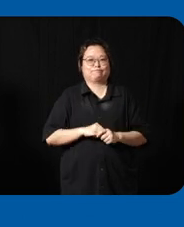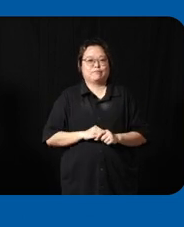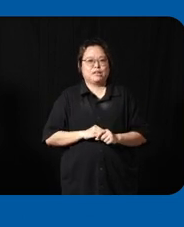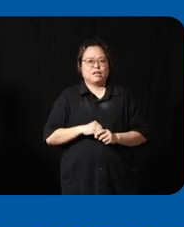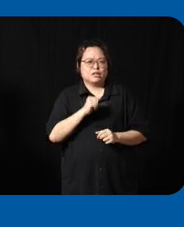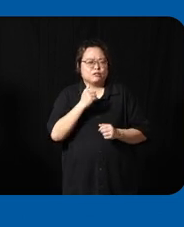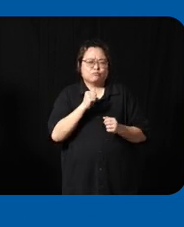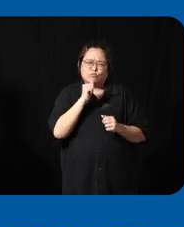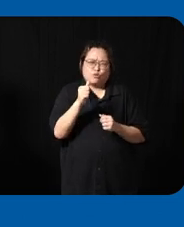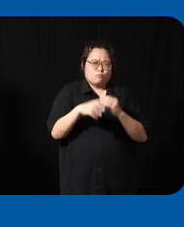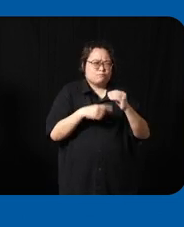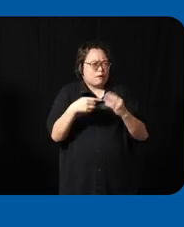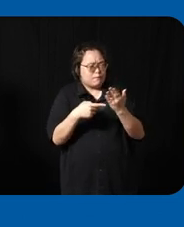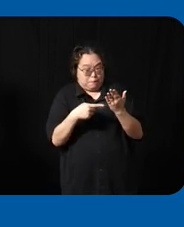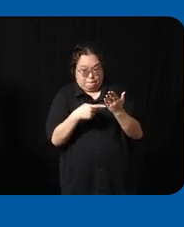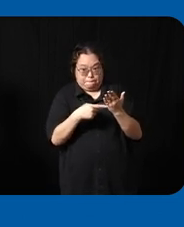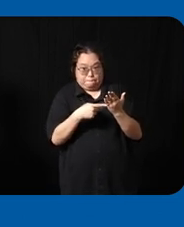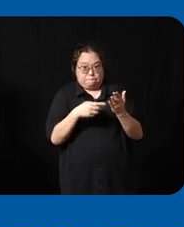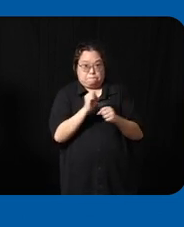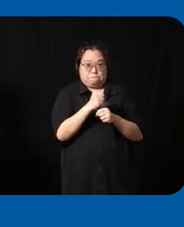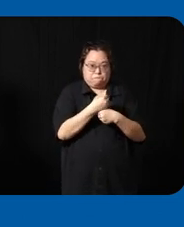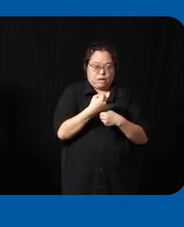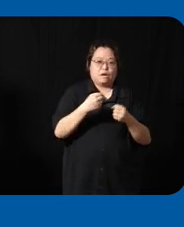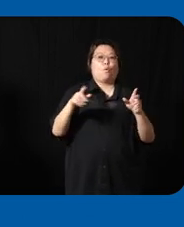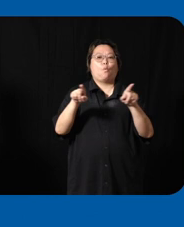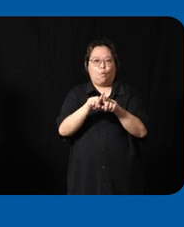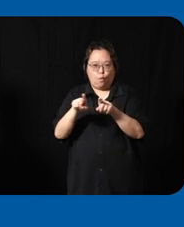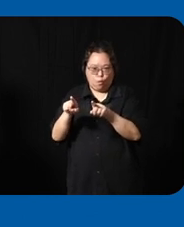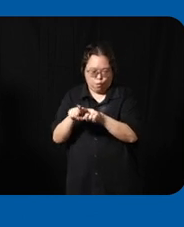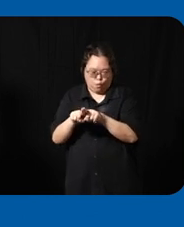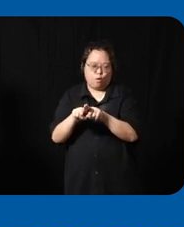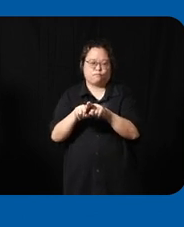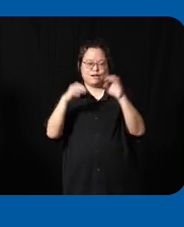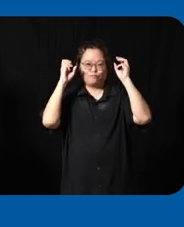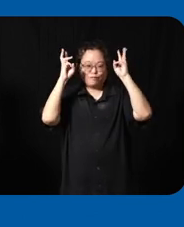technology but really raising the awareness of person disabilities that in your mobile phone